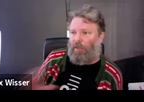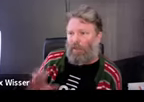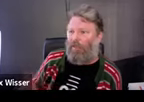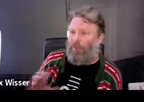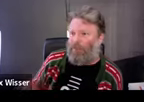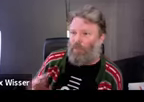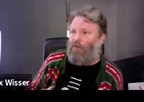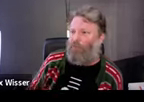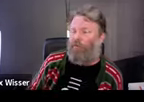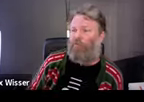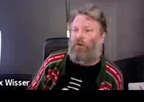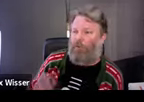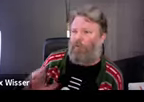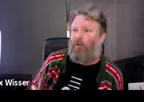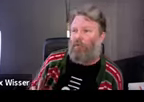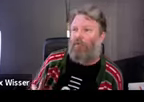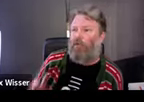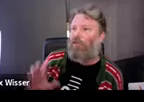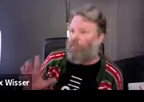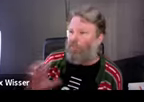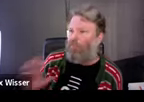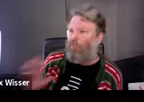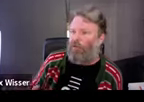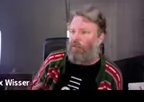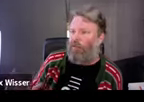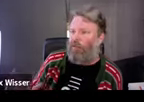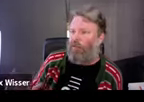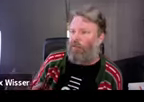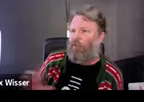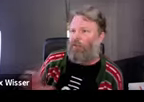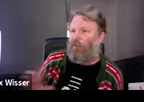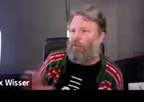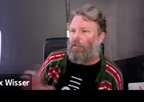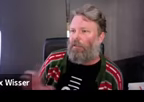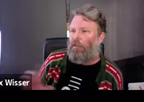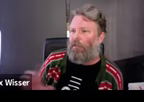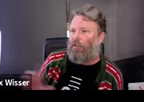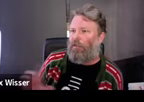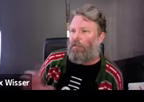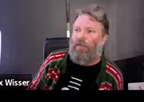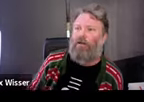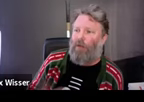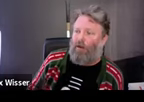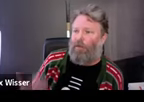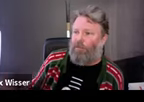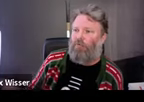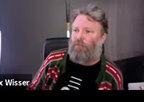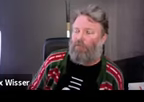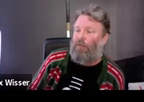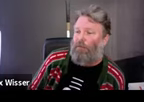the land, restore some waterways. This was one of those moments where I thought, aye, this is one of -- I thought, "Oh, yeah, this is one of